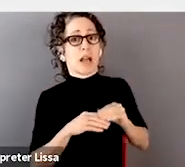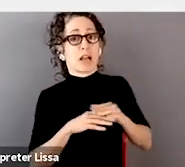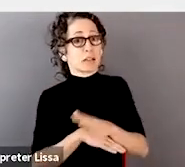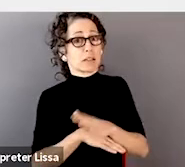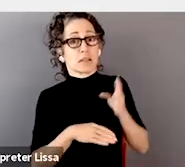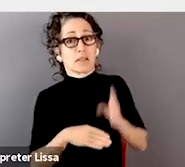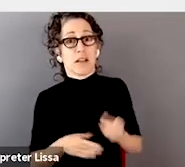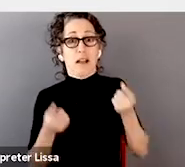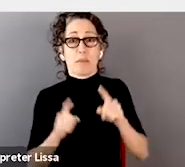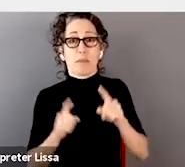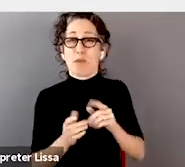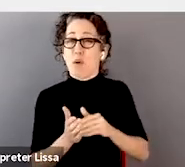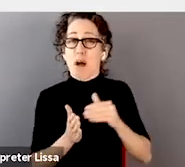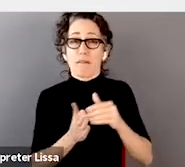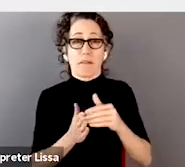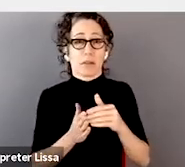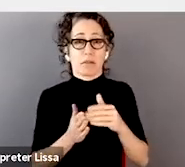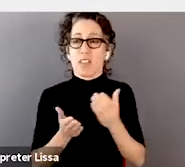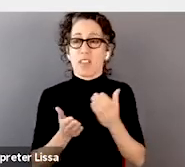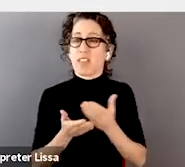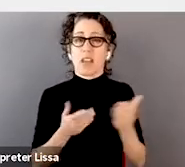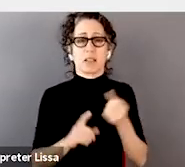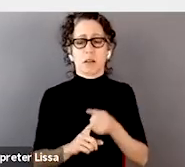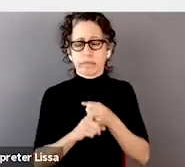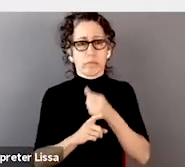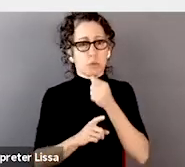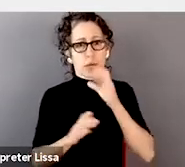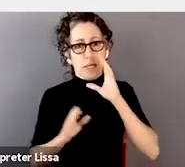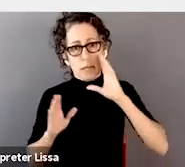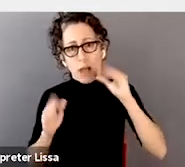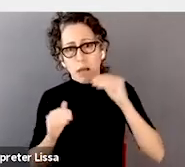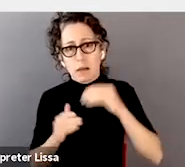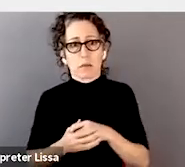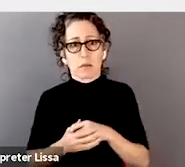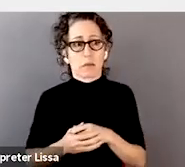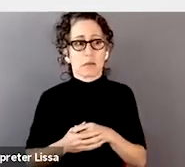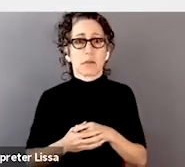there's things that we really need to put in place because in healthcare,